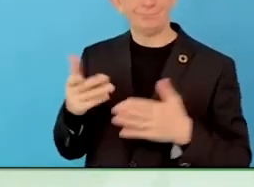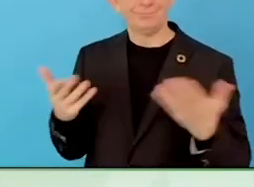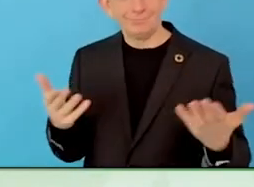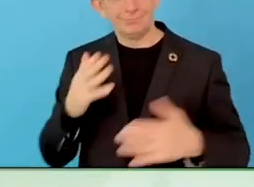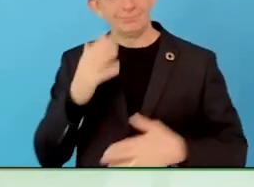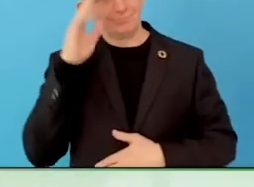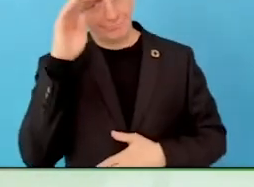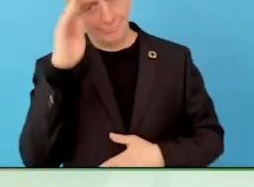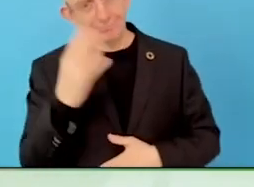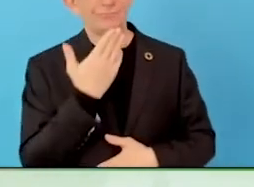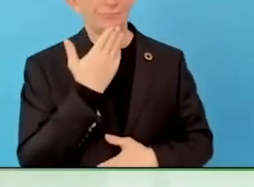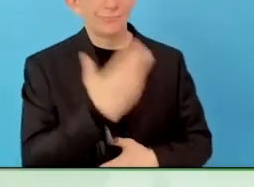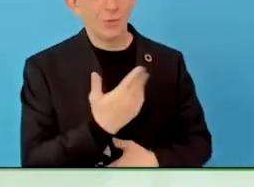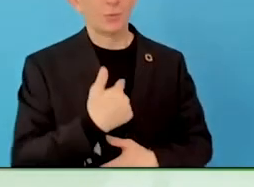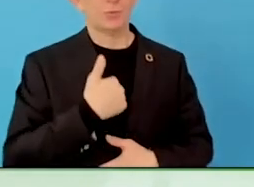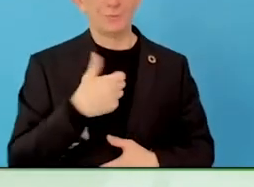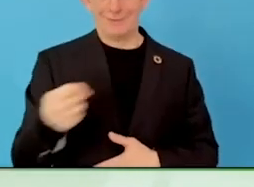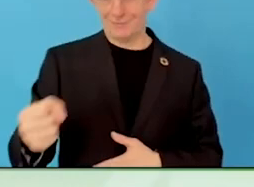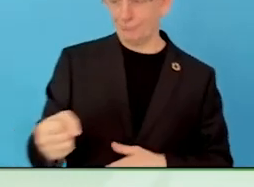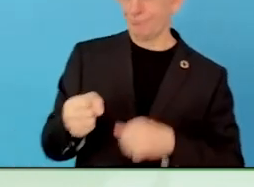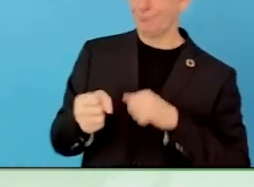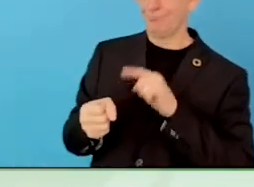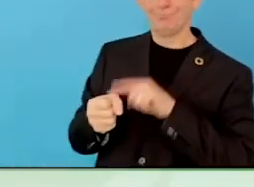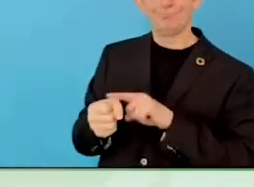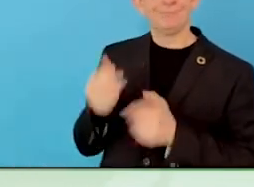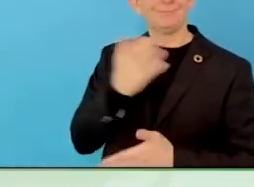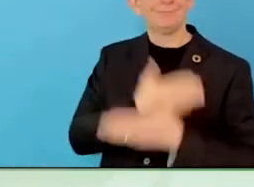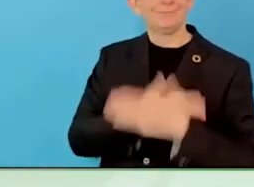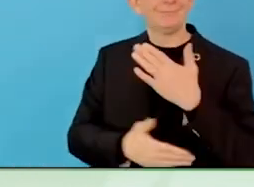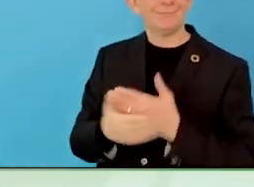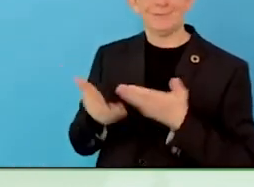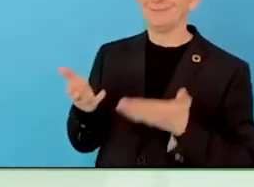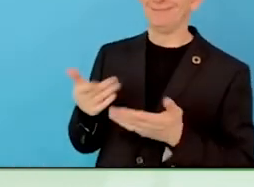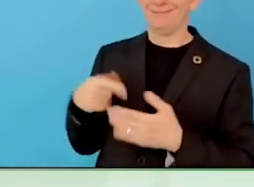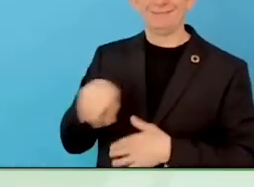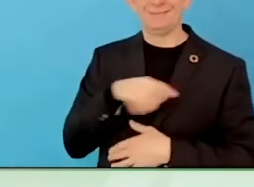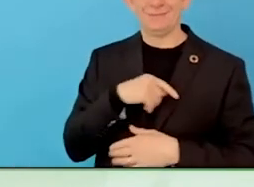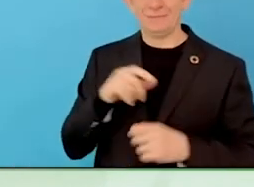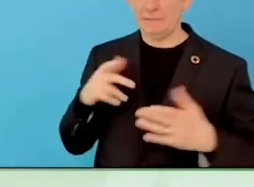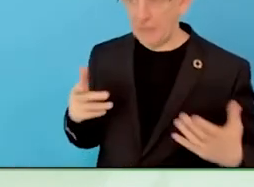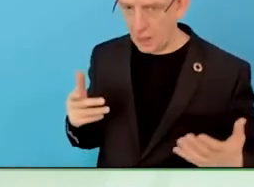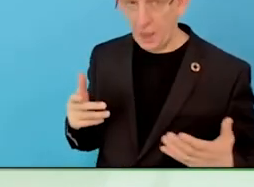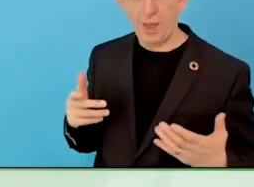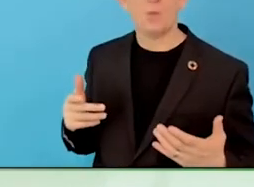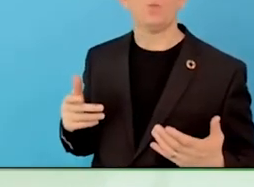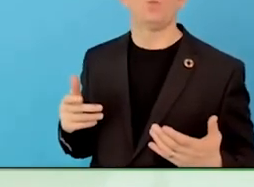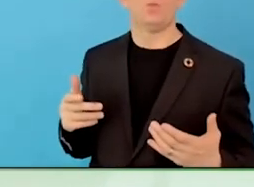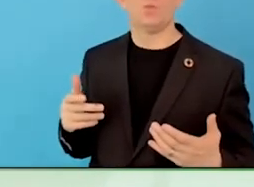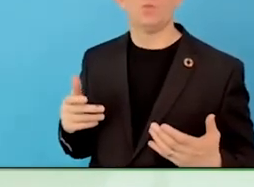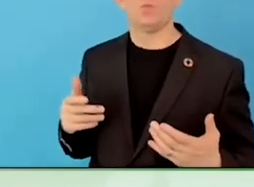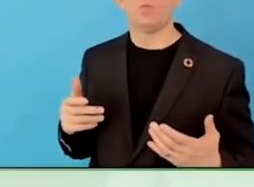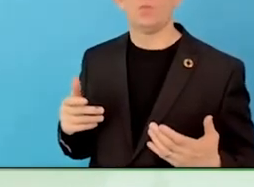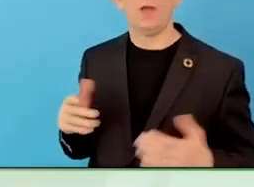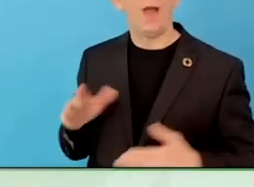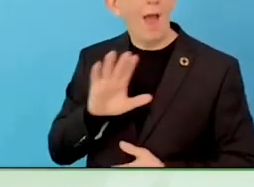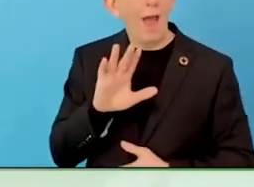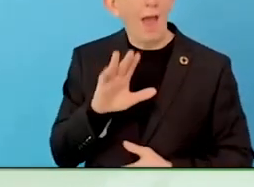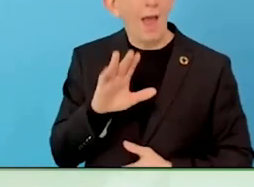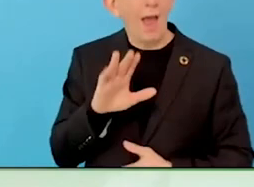had a great conversation afterwards. Some months later we launched a job board for people with disabilities.